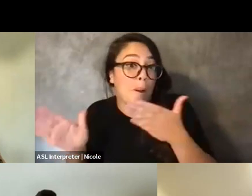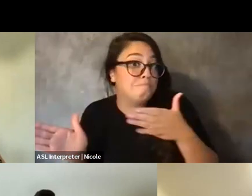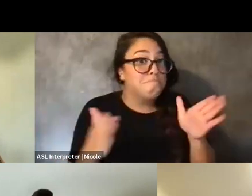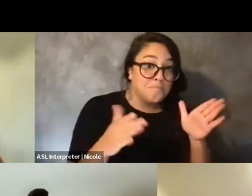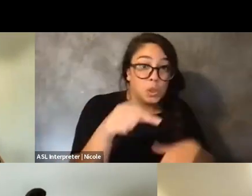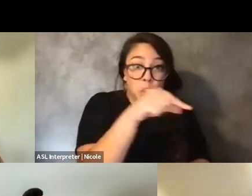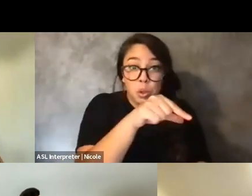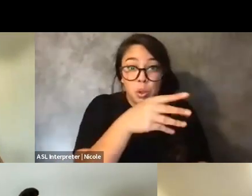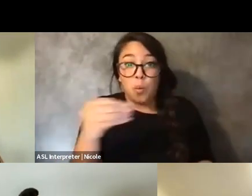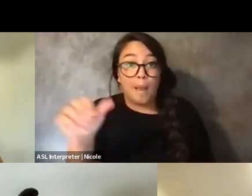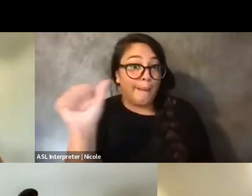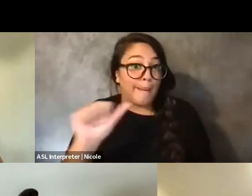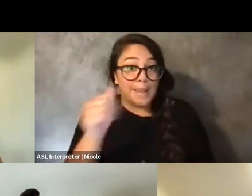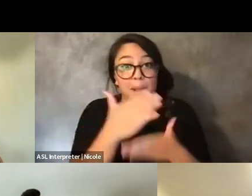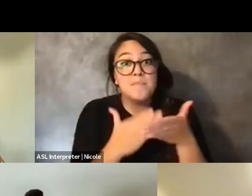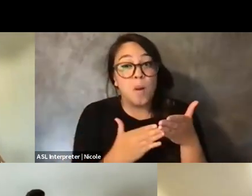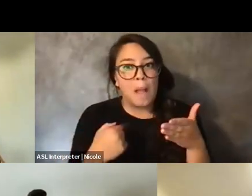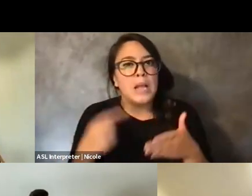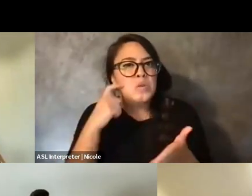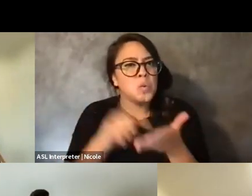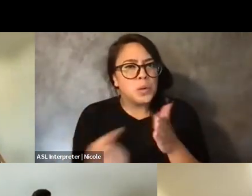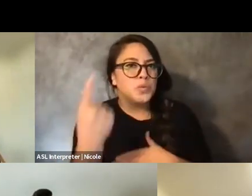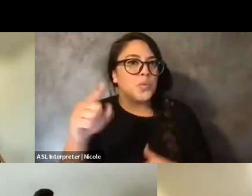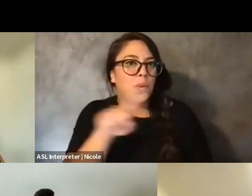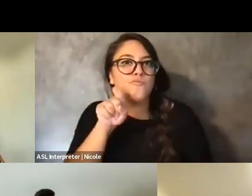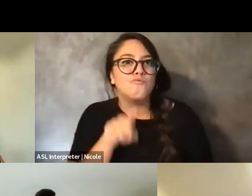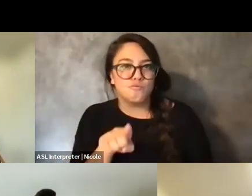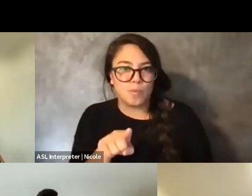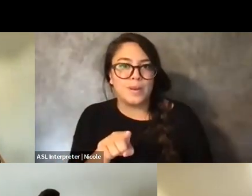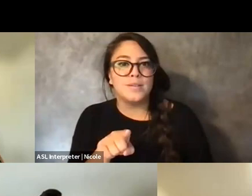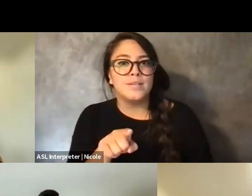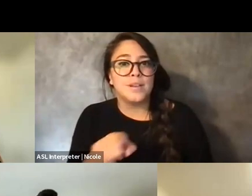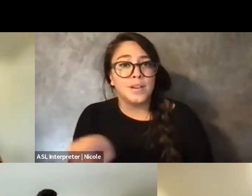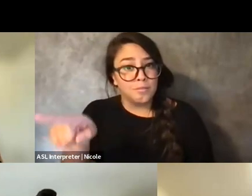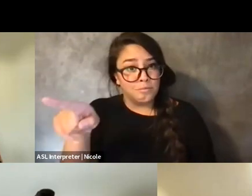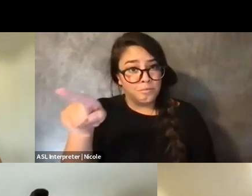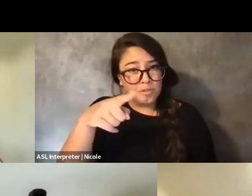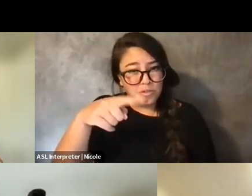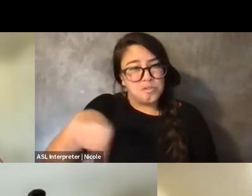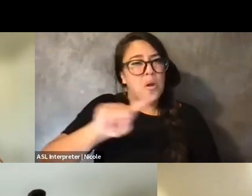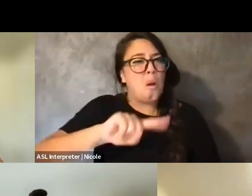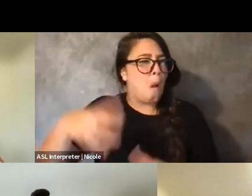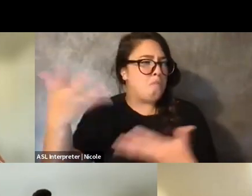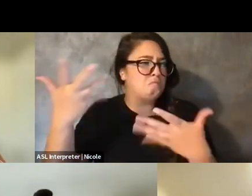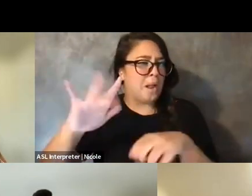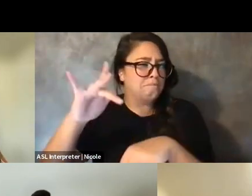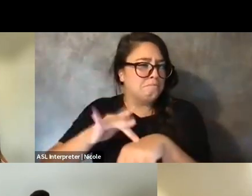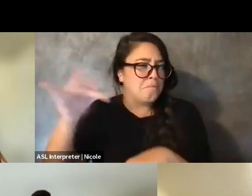I see one question, and you already touched on this, but if anything else comes